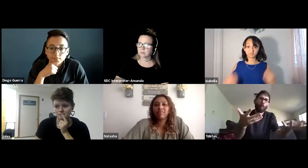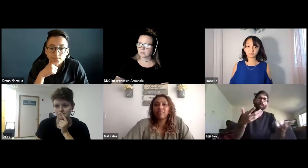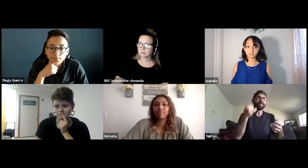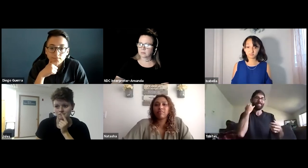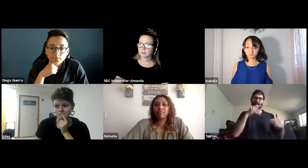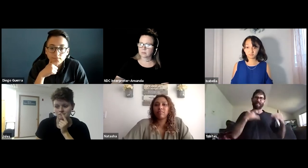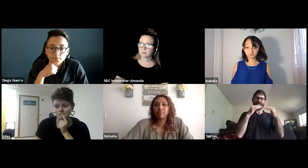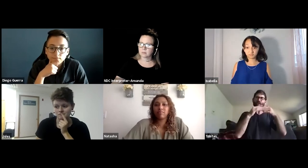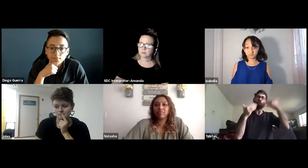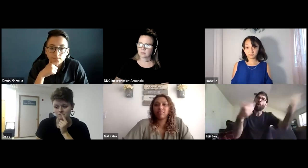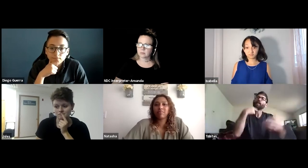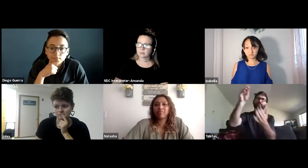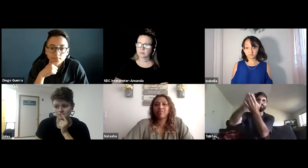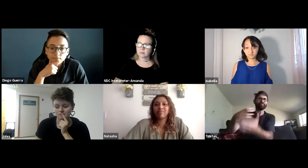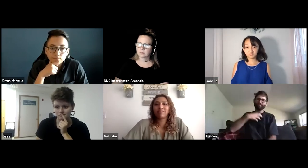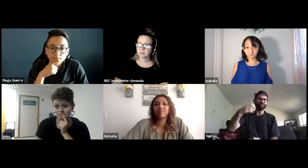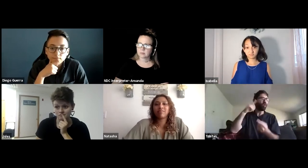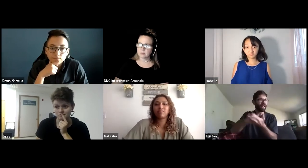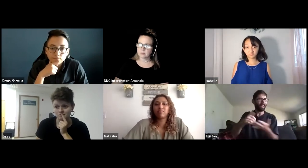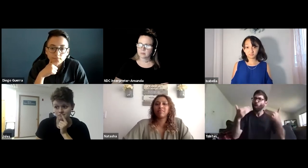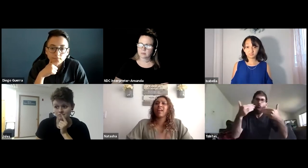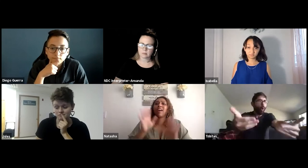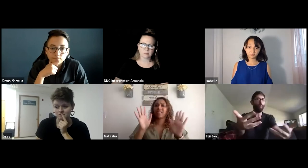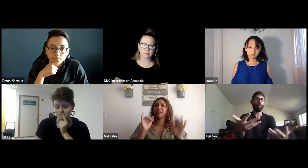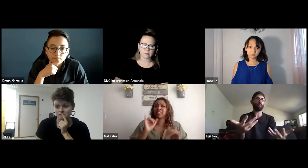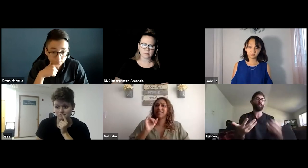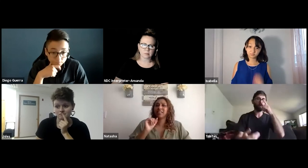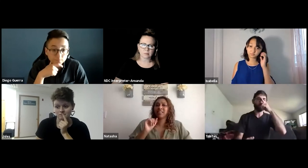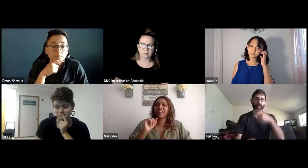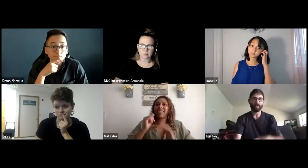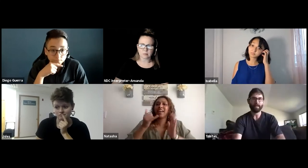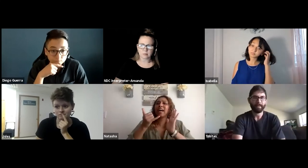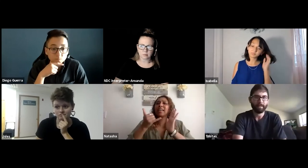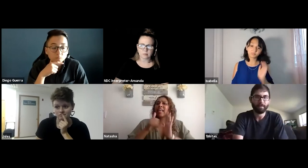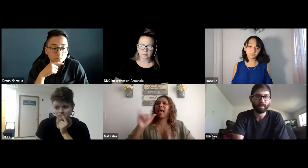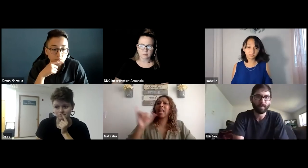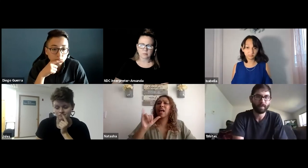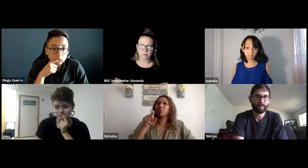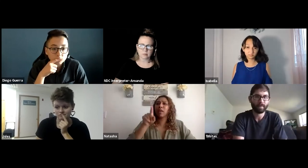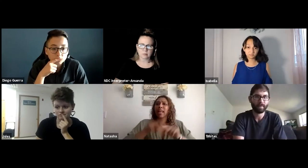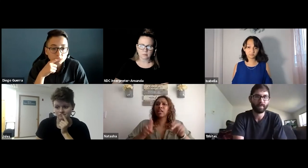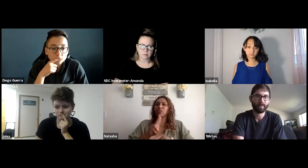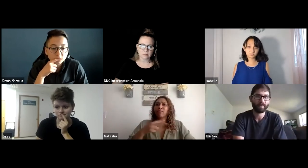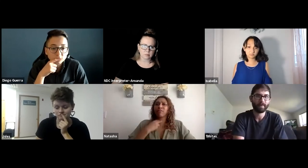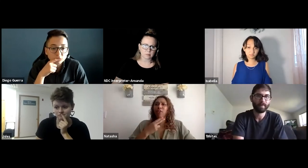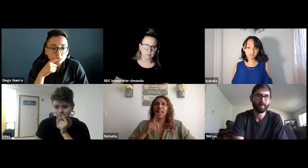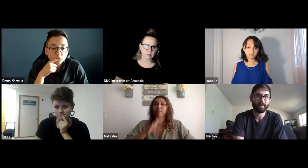You have rights and you need to stand up for them. If you feel you're not being treated fairly go ahead and use whatever procedure is in place.